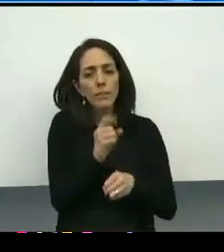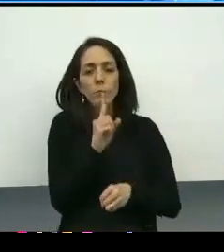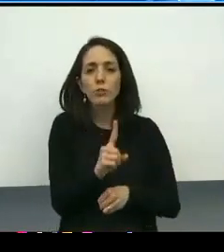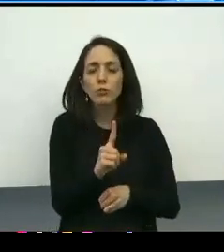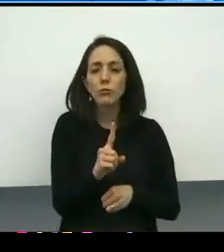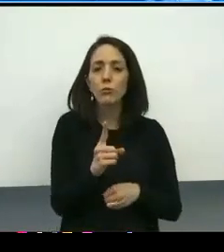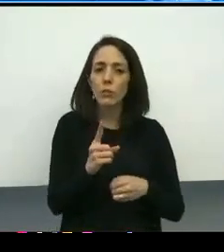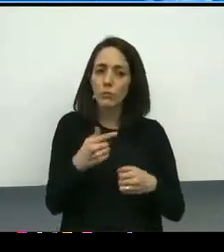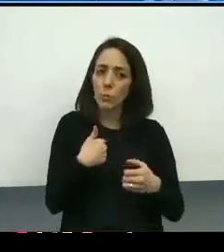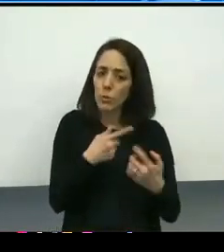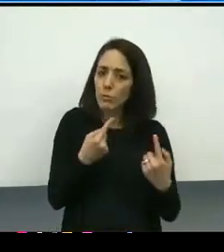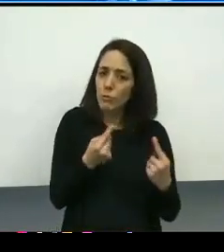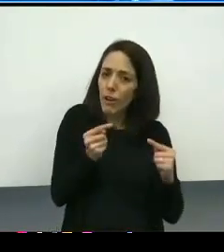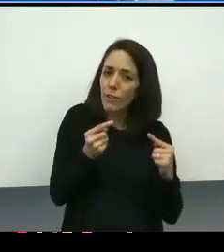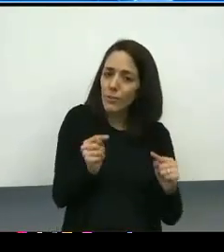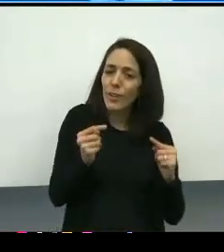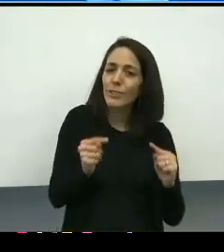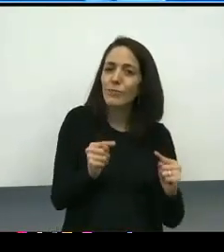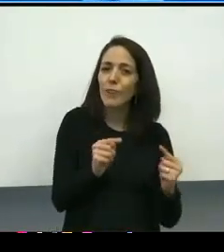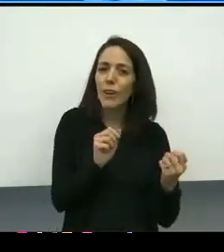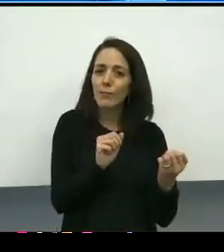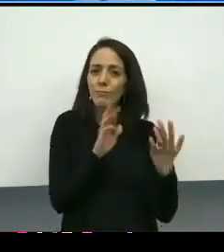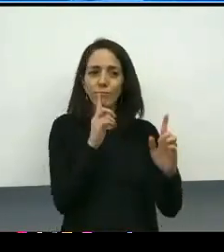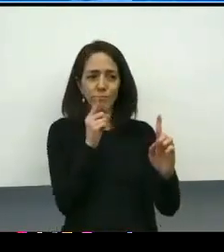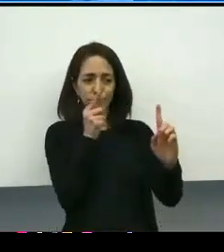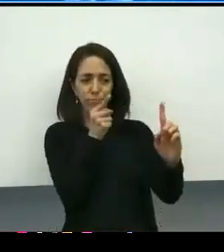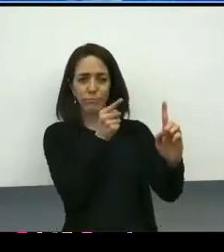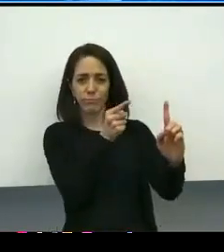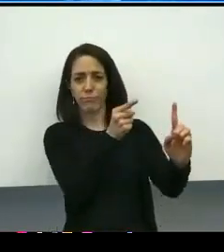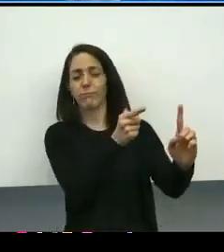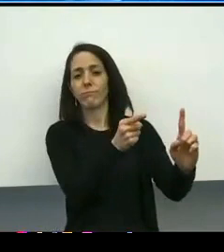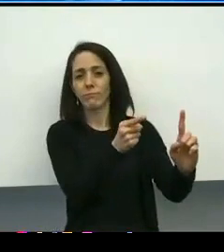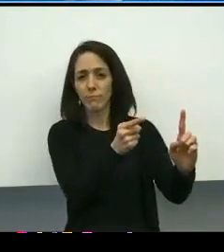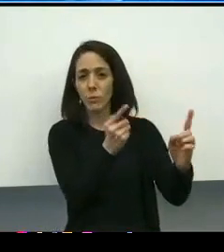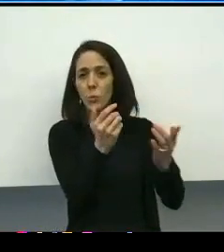We may lose a few games, but I'm hoping that the ultimate goal is that we're looking to win the championship.